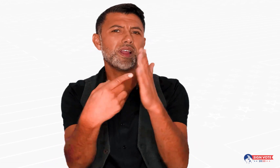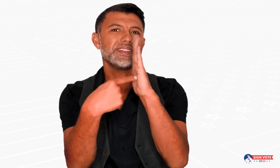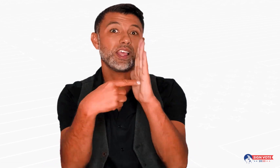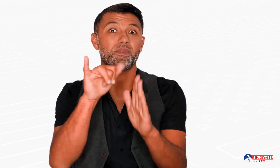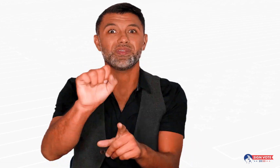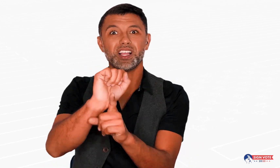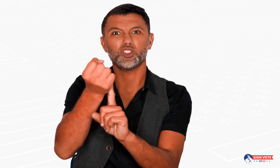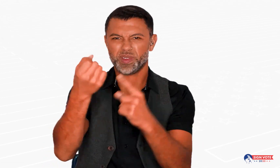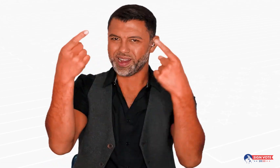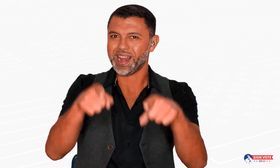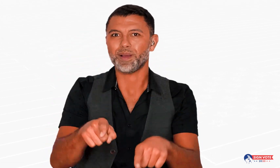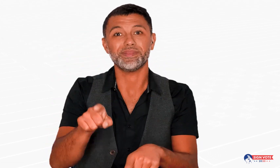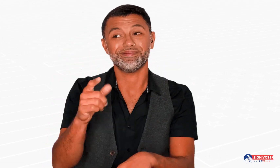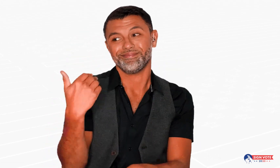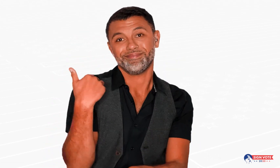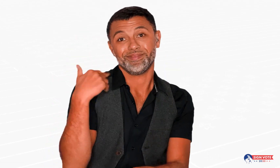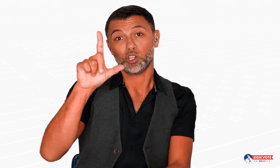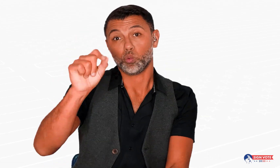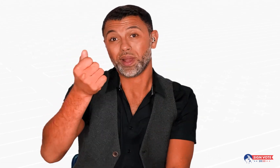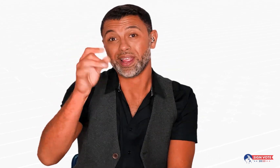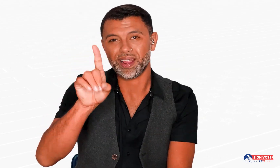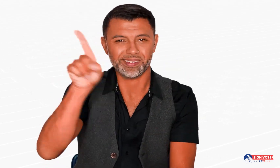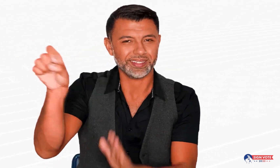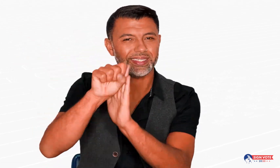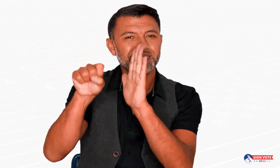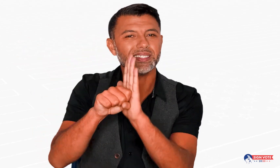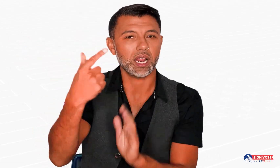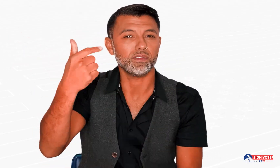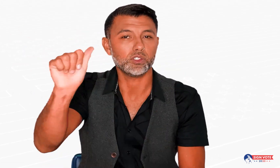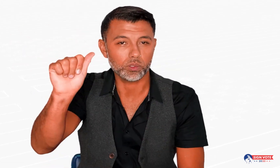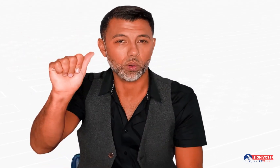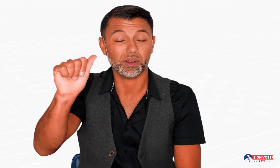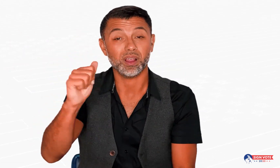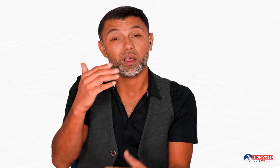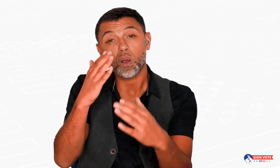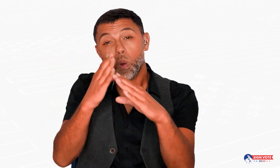A good example of this happening occurred in 2018 in Georgia.